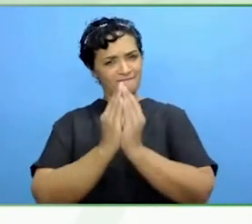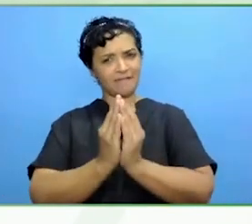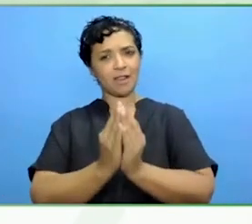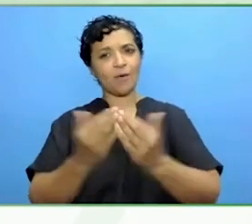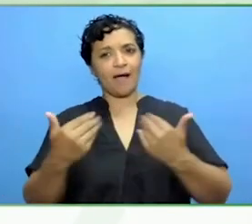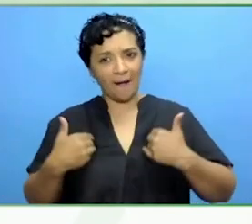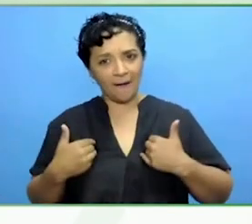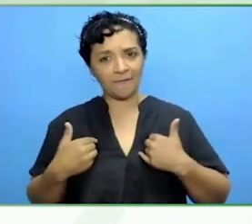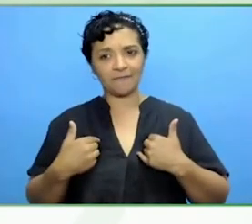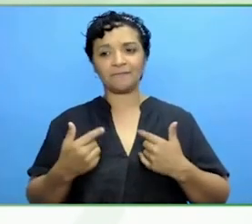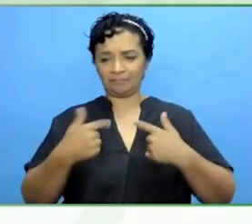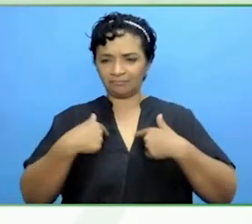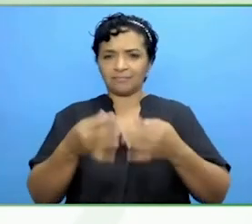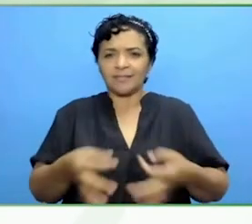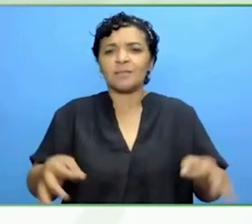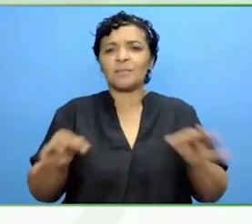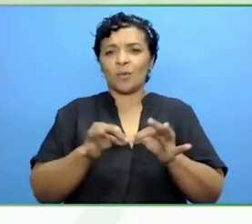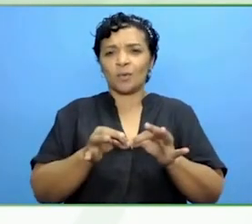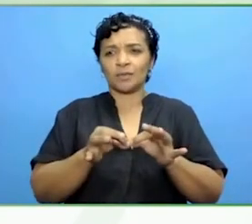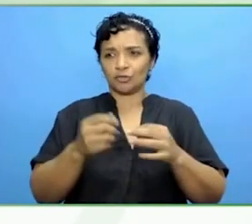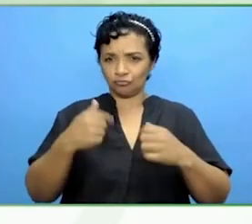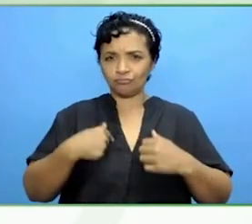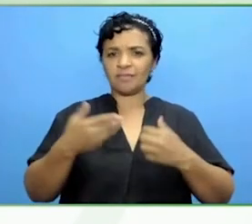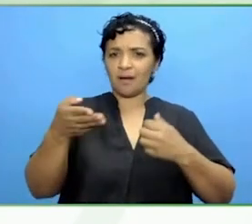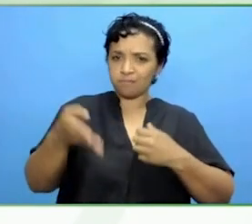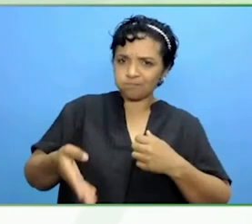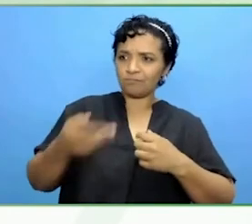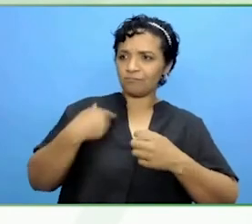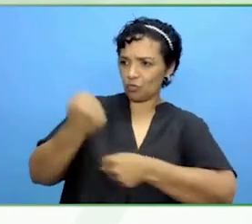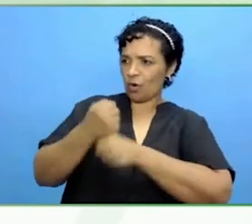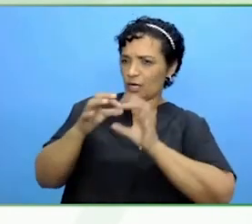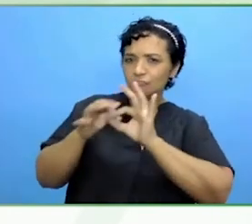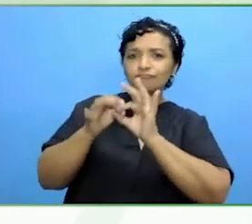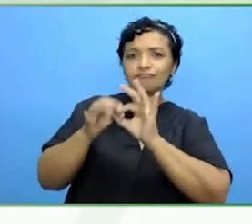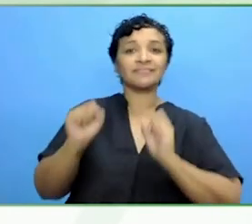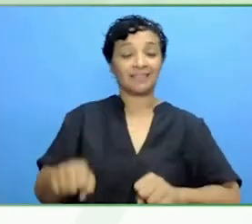Let's do this thing." That is what is really important.